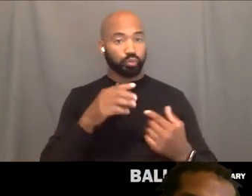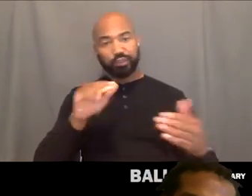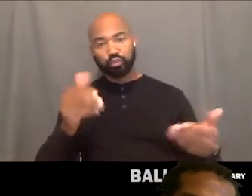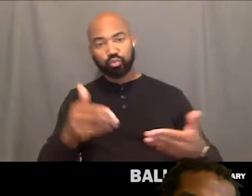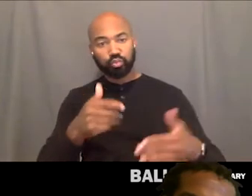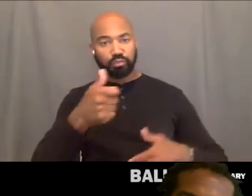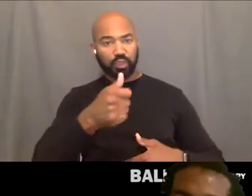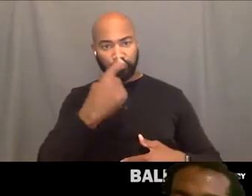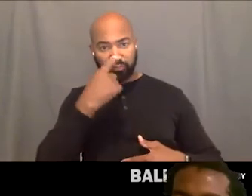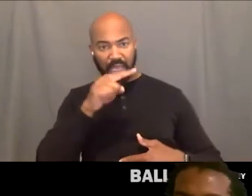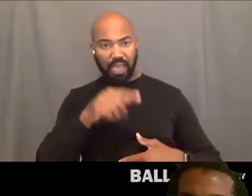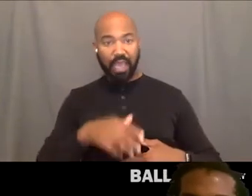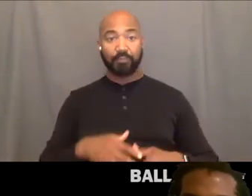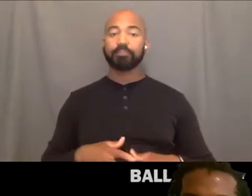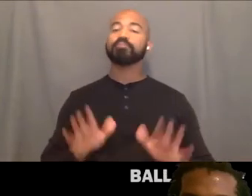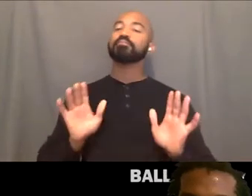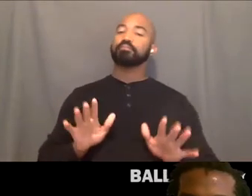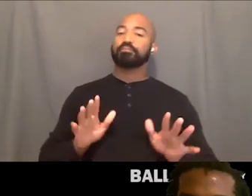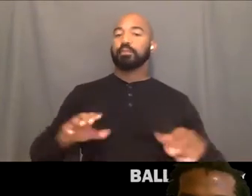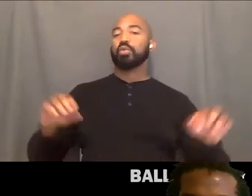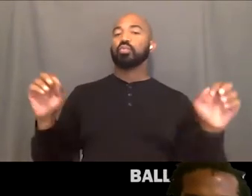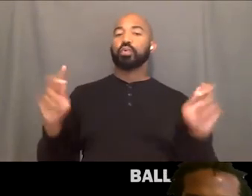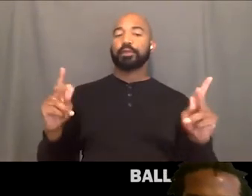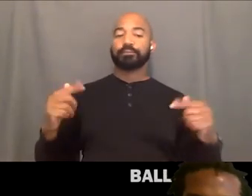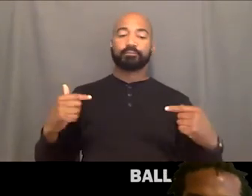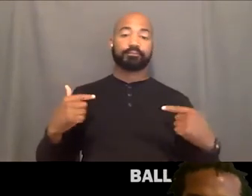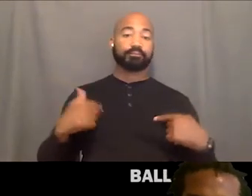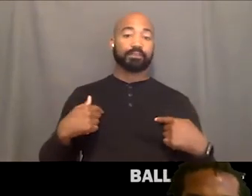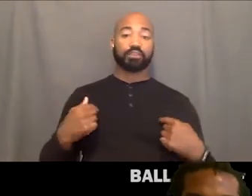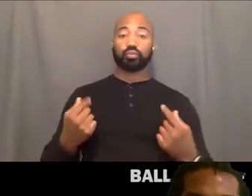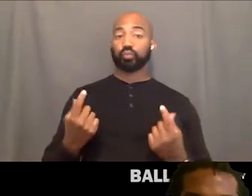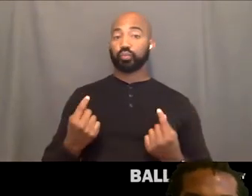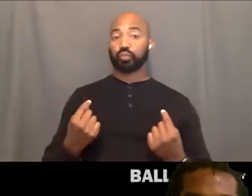Um, I am... I wear a lotta hats.